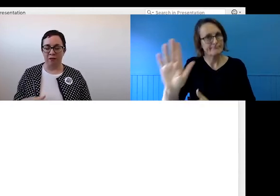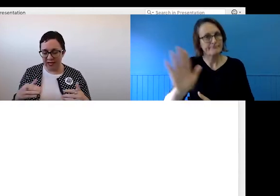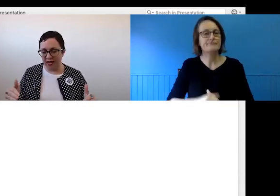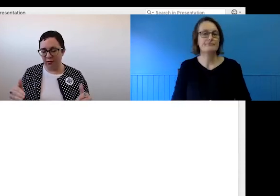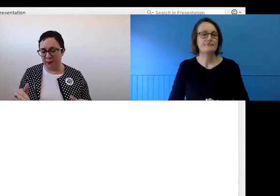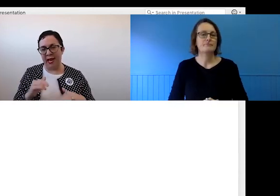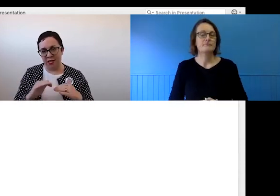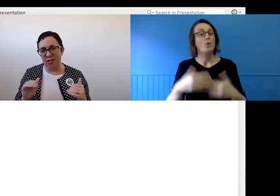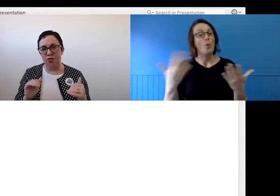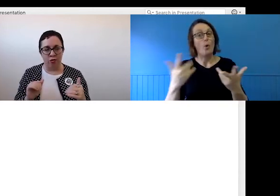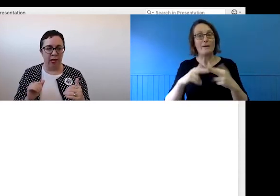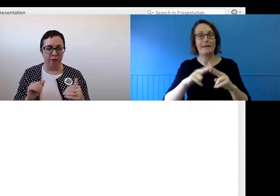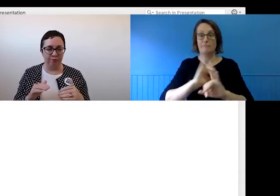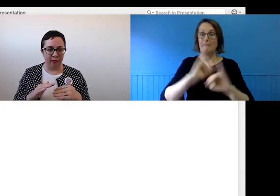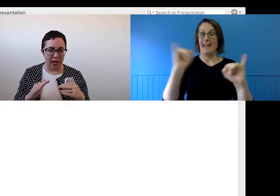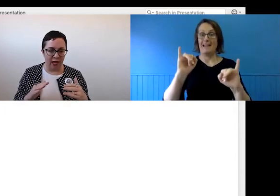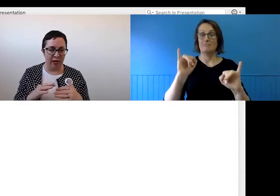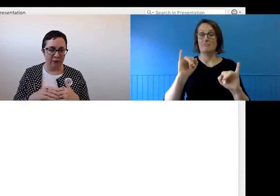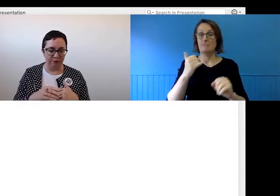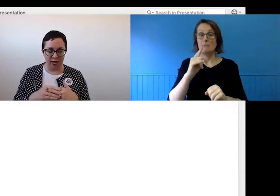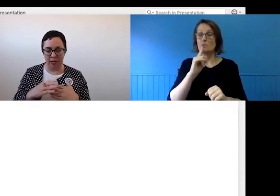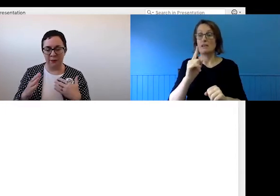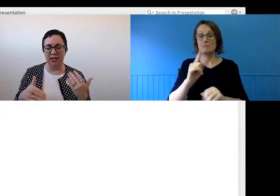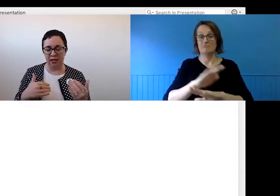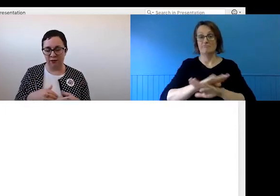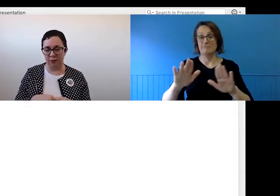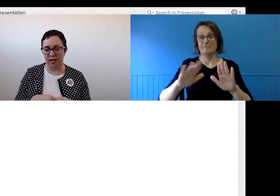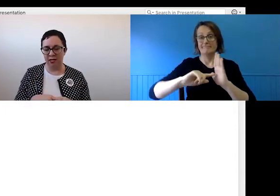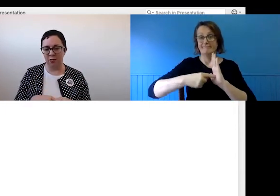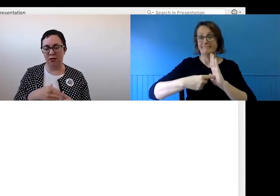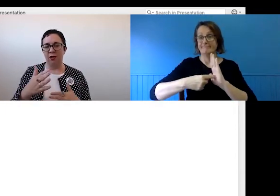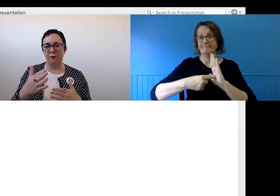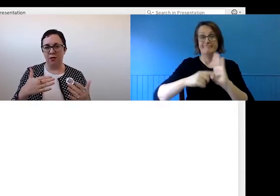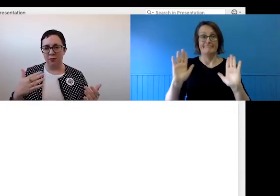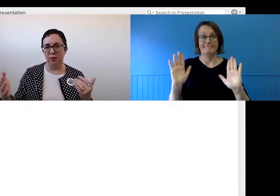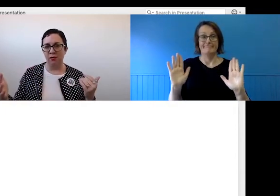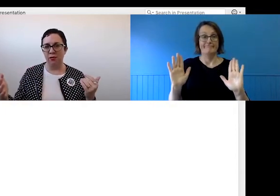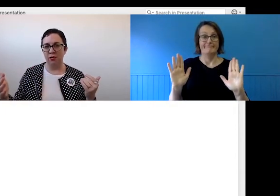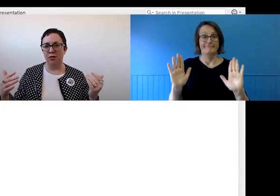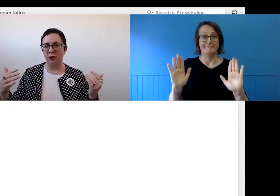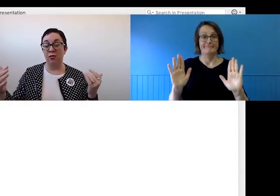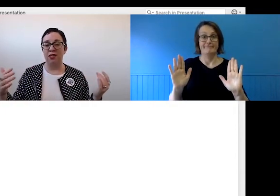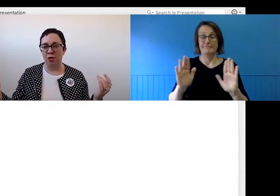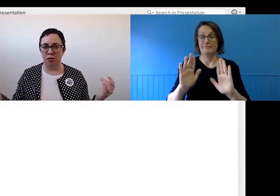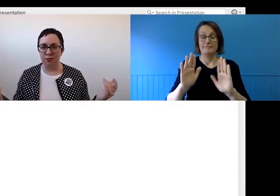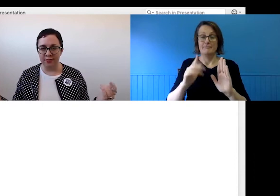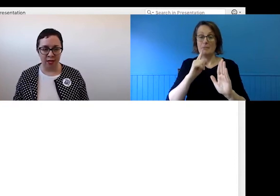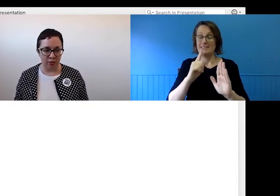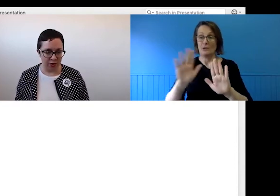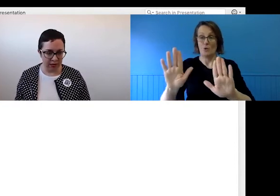Or if things get really bad, actually just drawing a line, particularly if the meeting is with multiple or external shareholders.